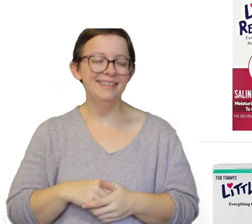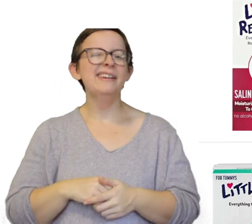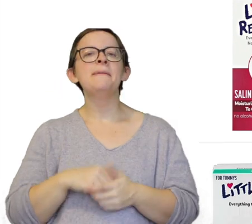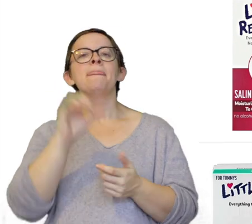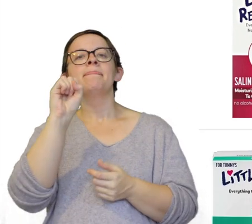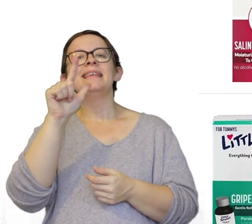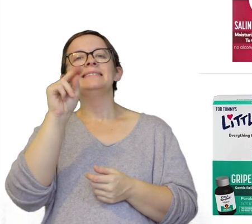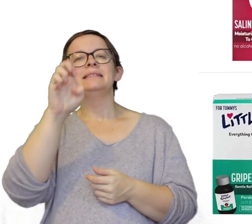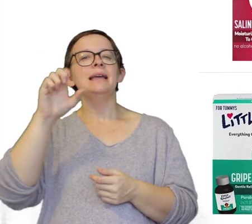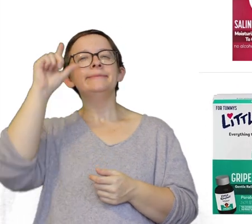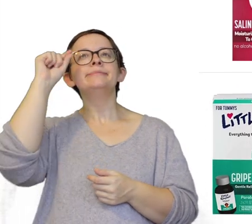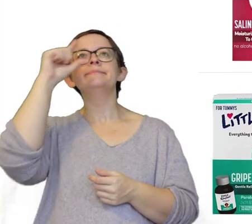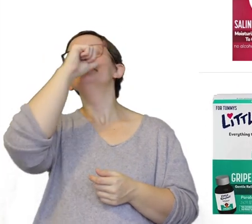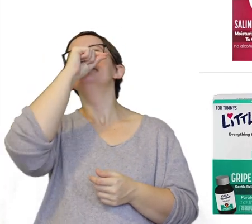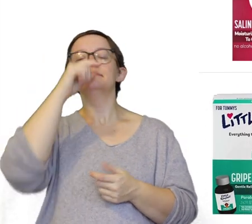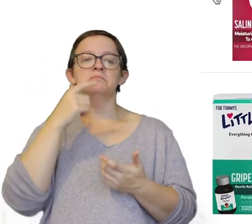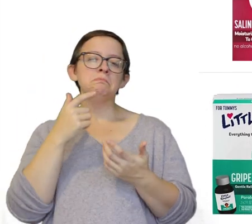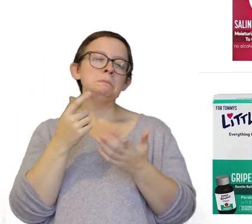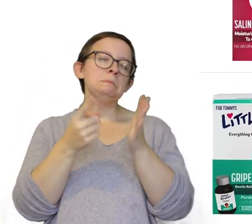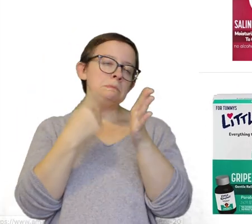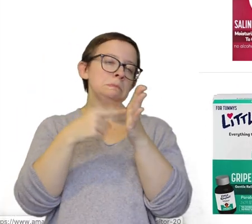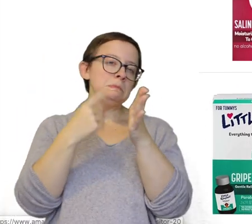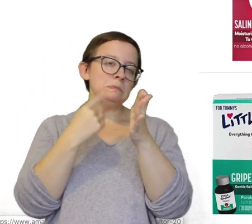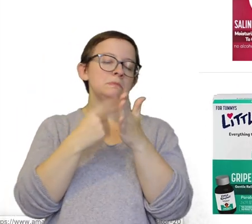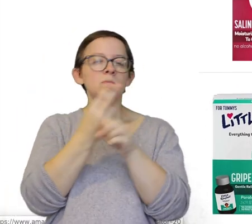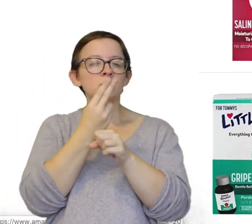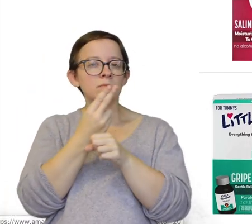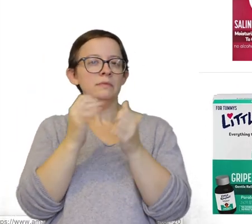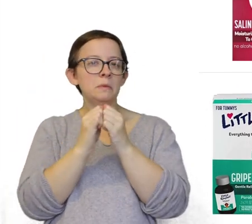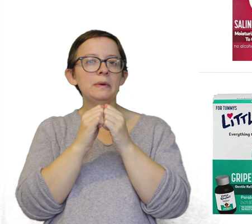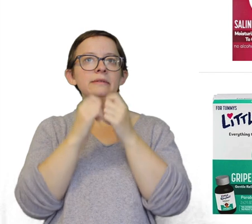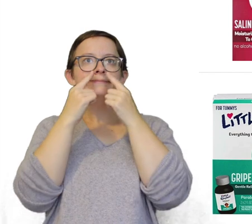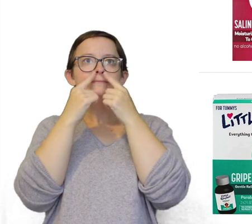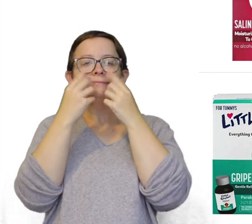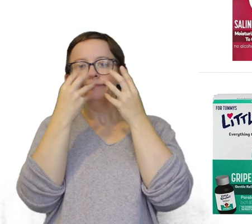Saline drops... we use these sometimes with our booger sucker,